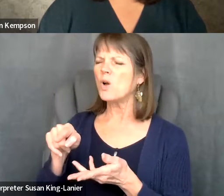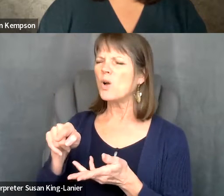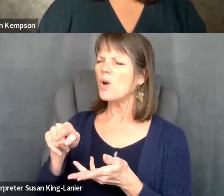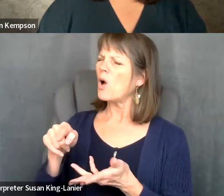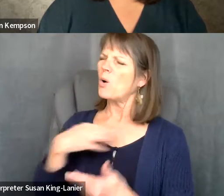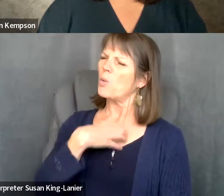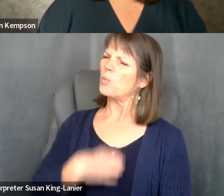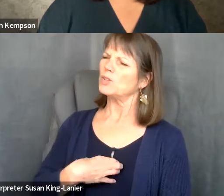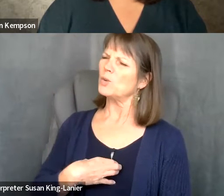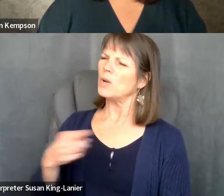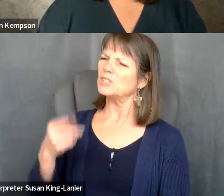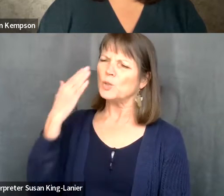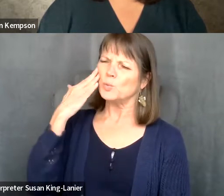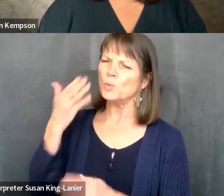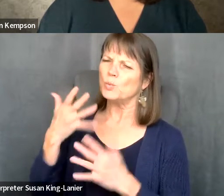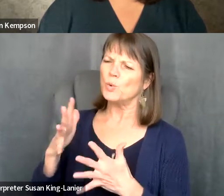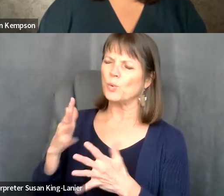Kelly Crosbie: before your first stay on the job as a Dsu.